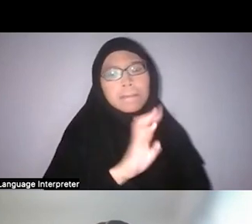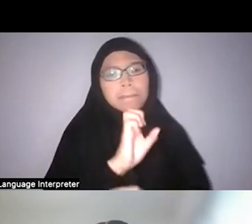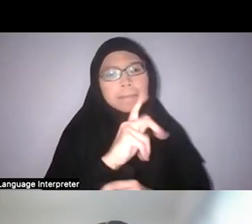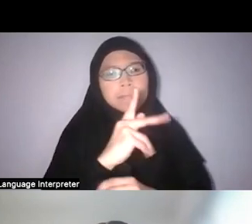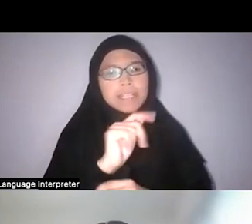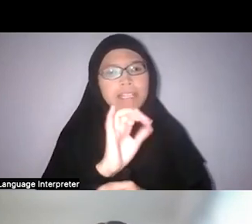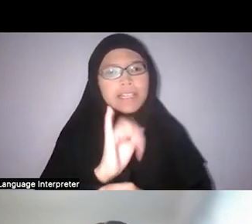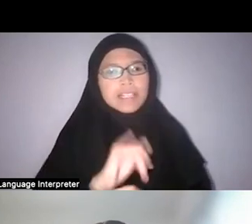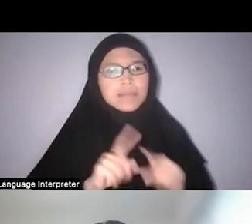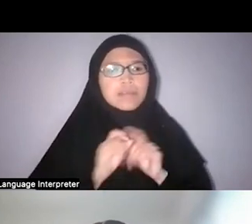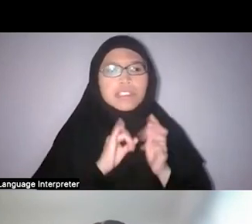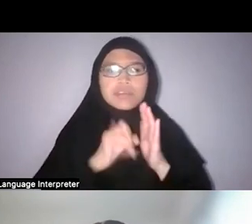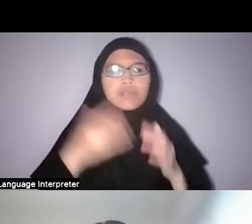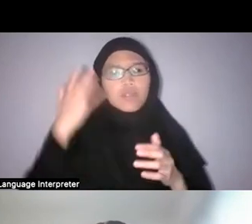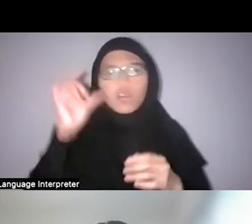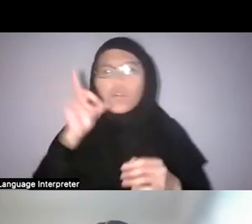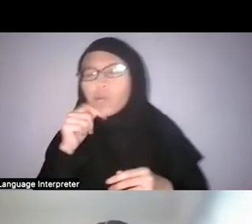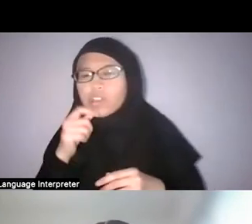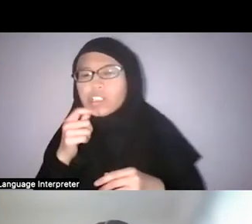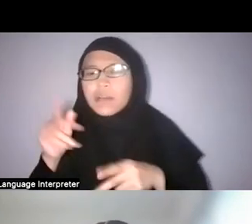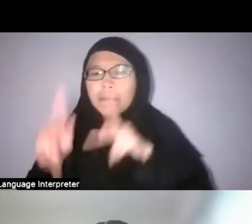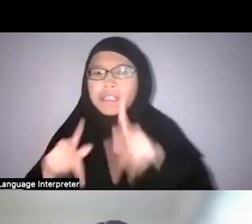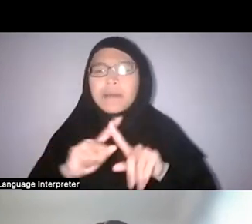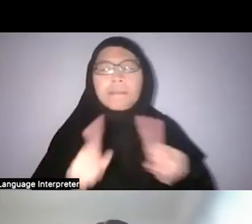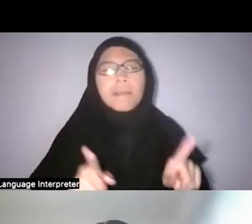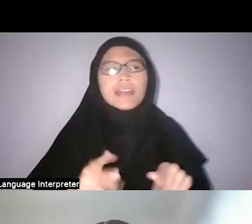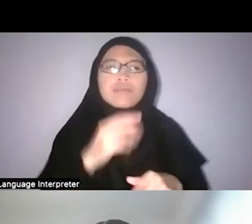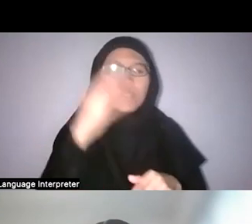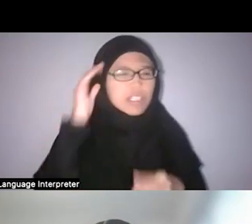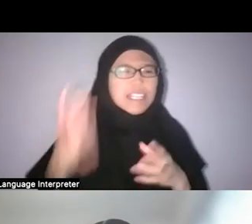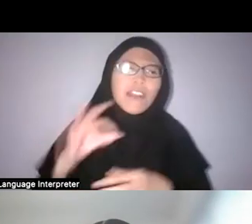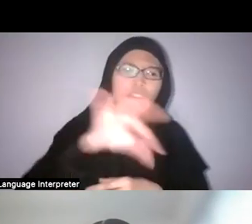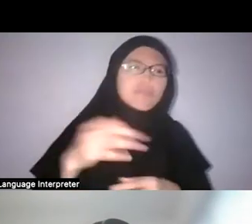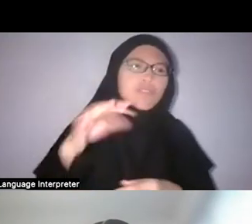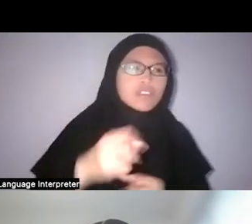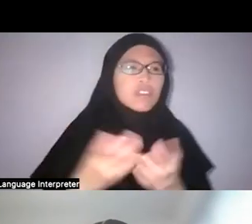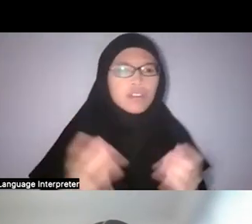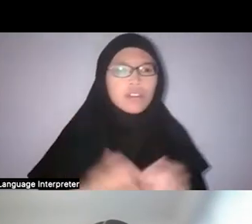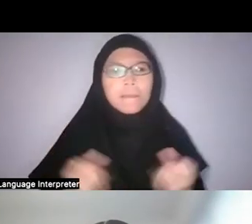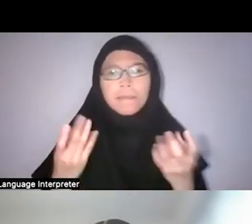So this was some interesting things that came up in my research and interesting names that popped up that I did not know of before,